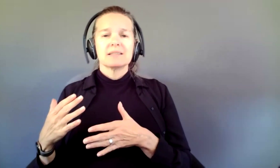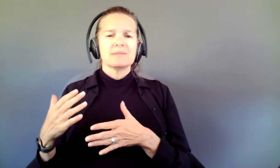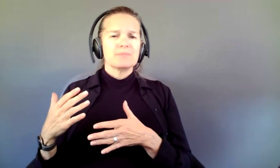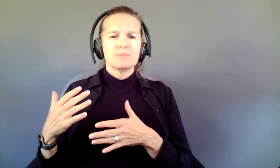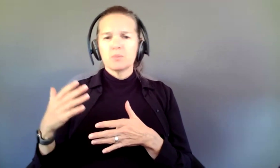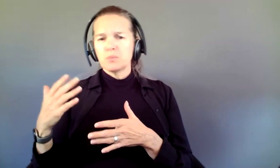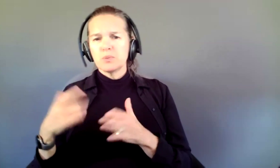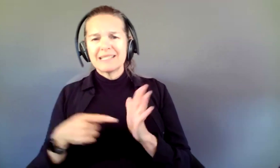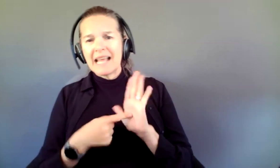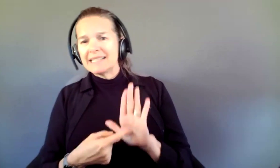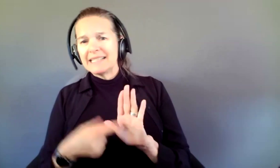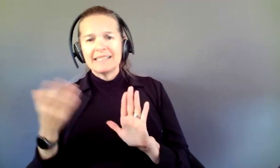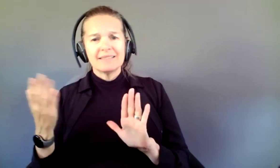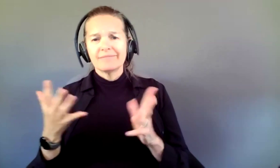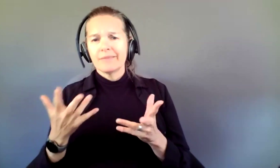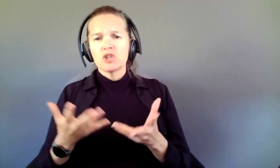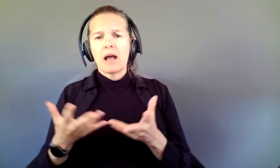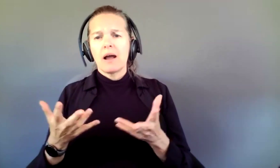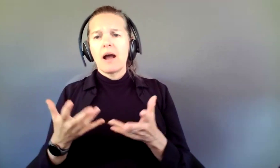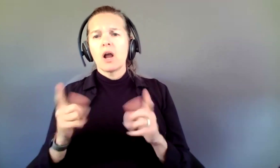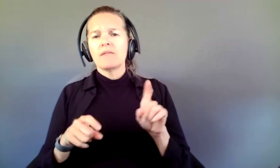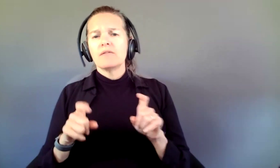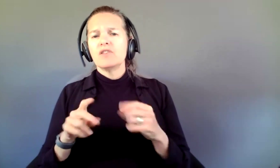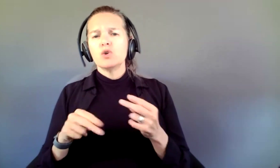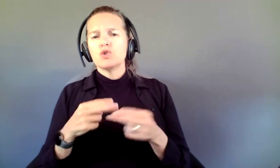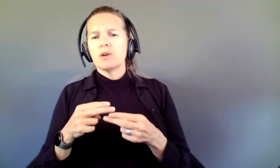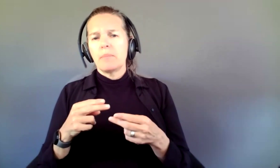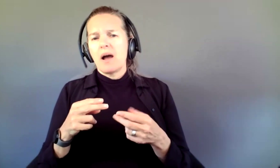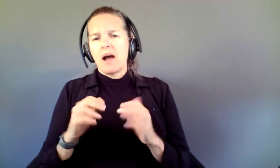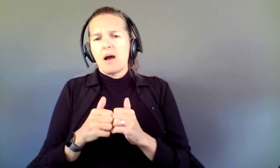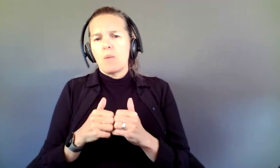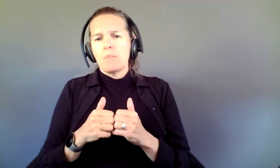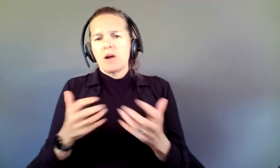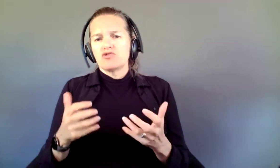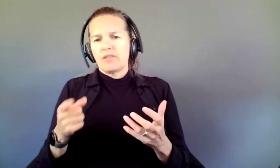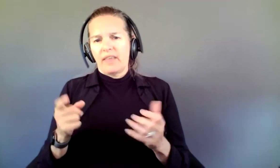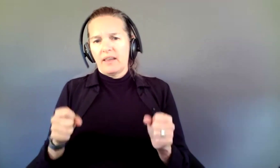about how much those wires can cross. And before I hand it over, I just want to say it looks like,